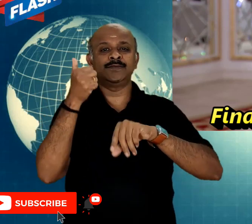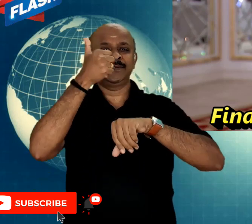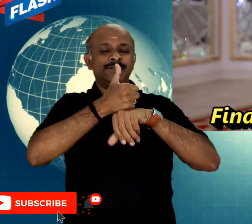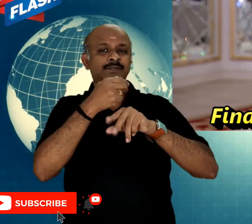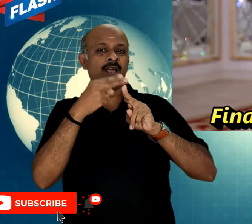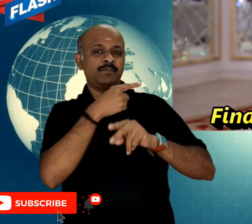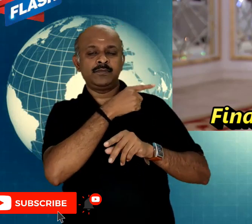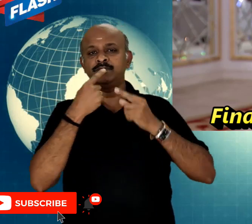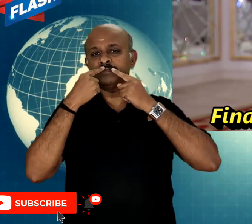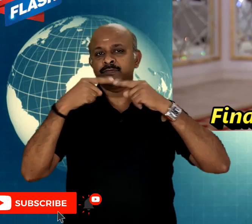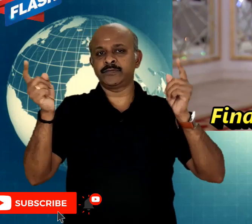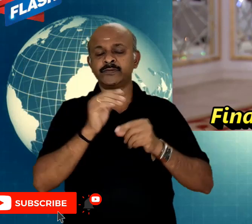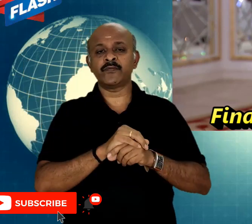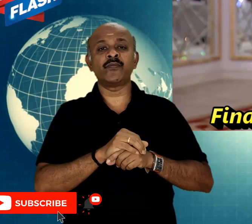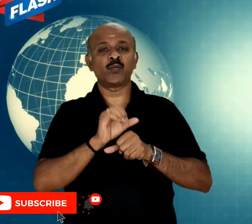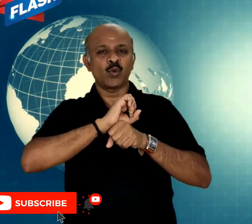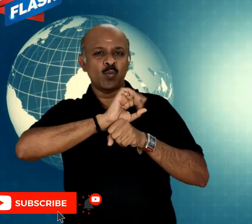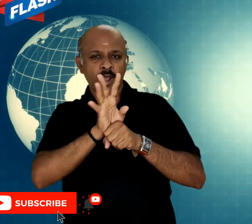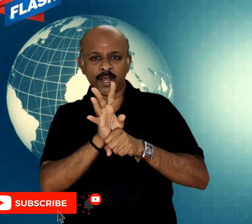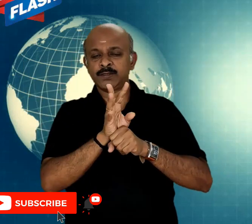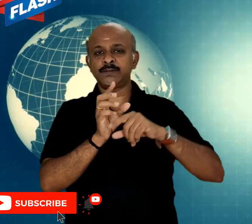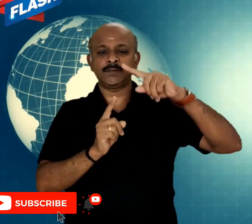said that tests are ongoing